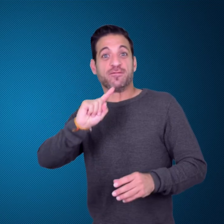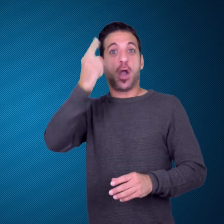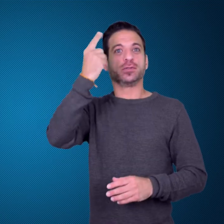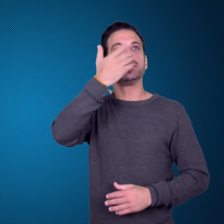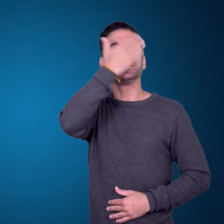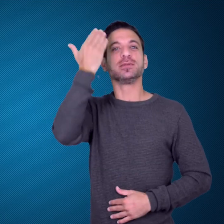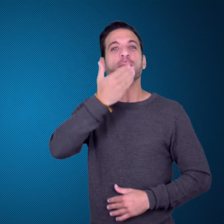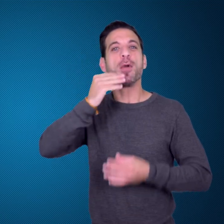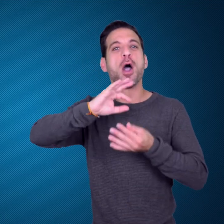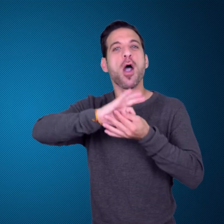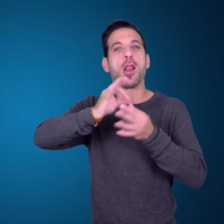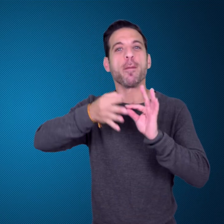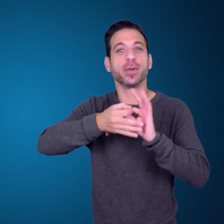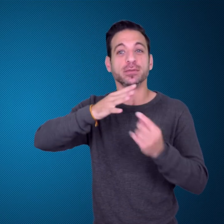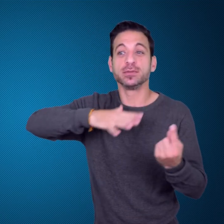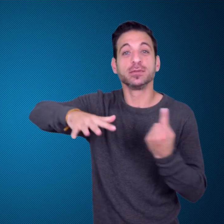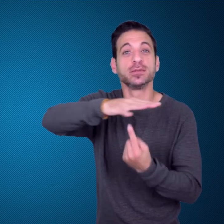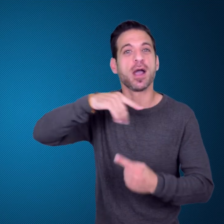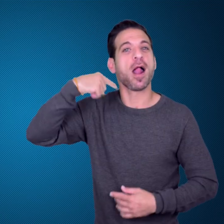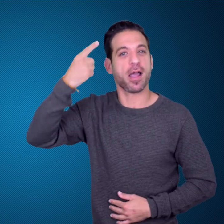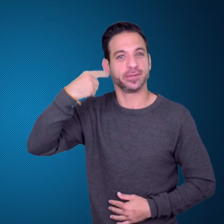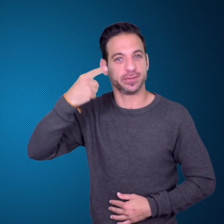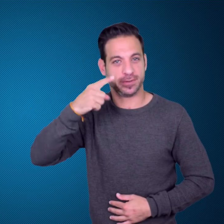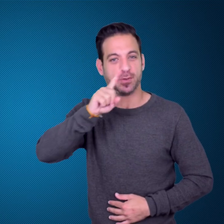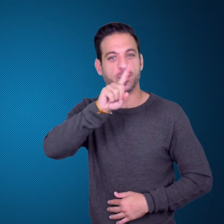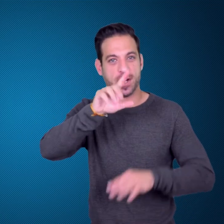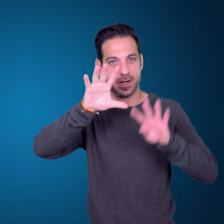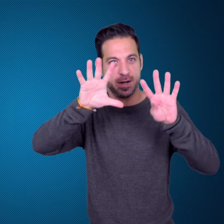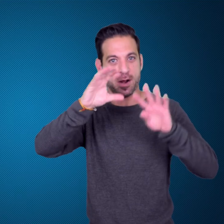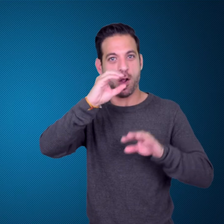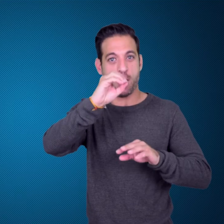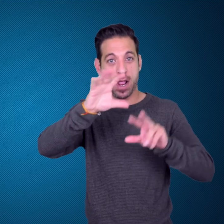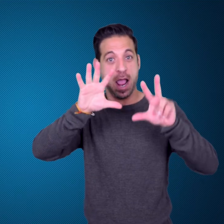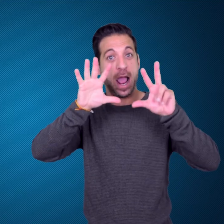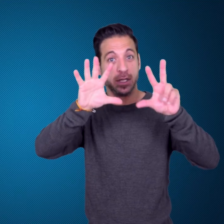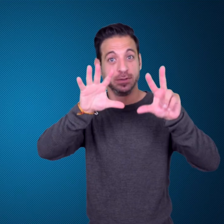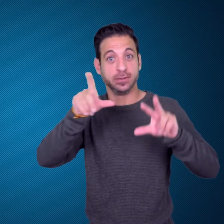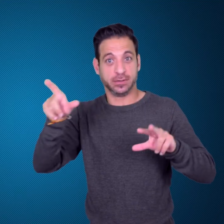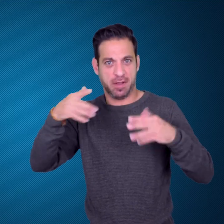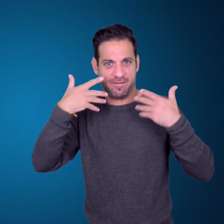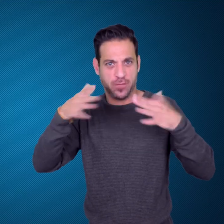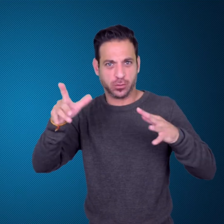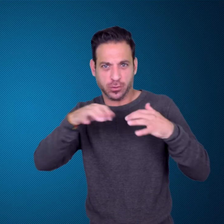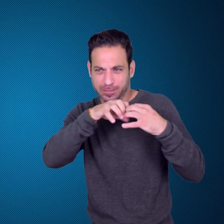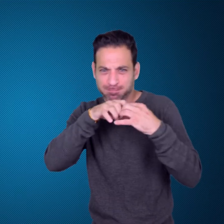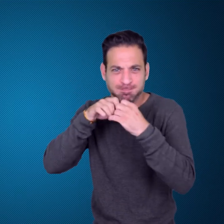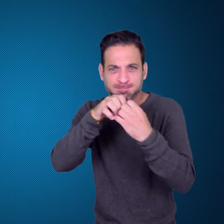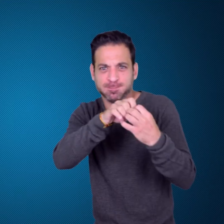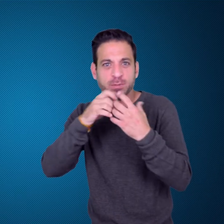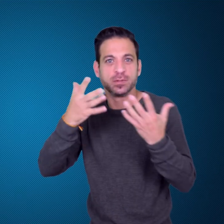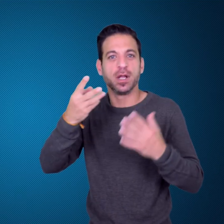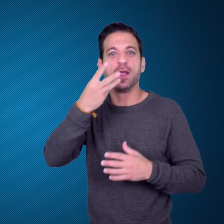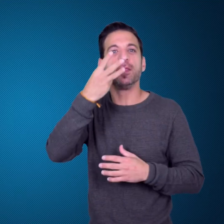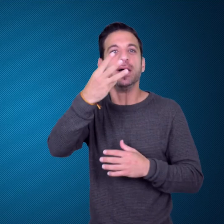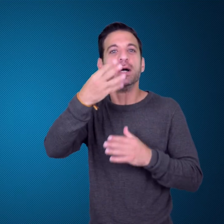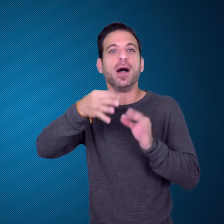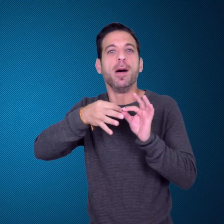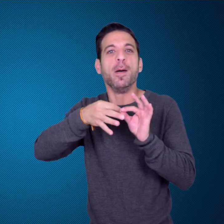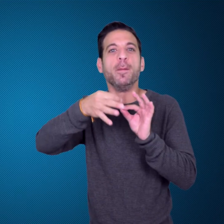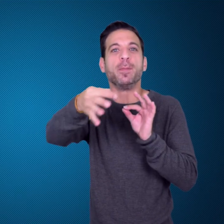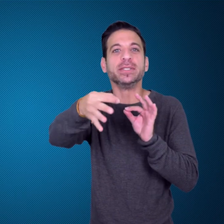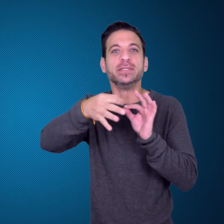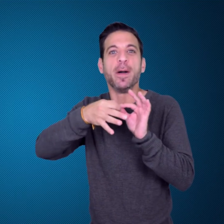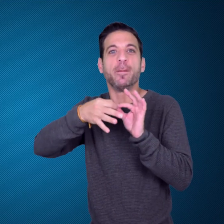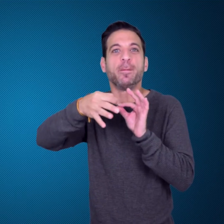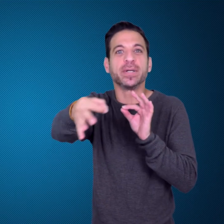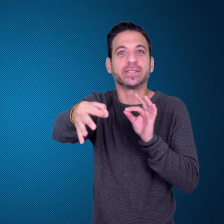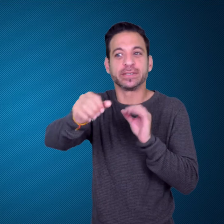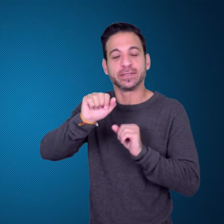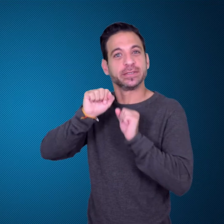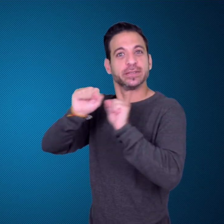in 1908, where he competed in the 3-meter springboard